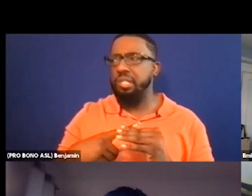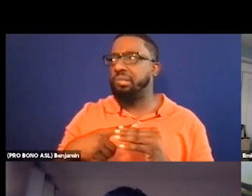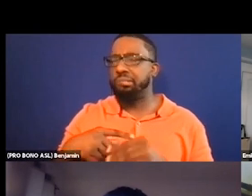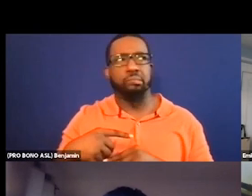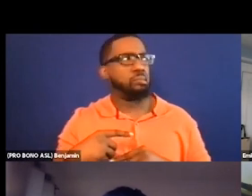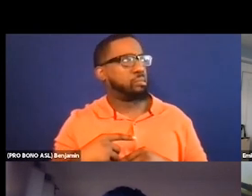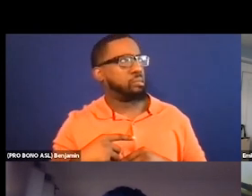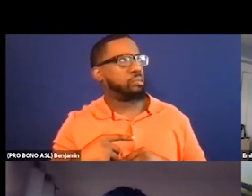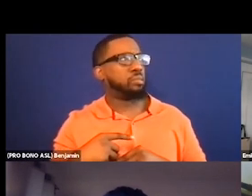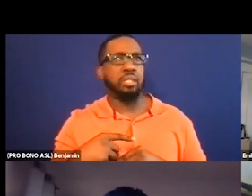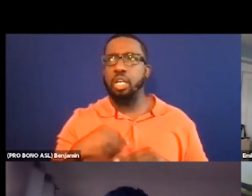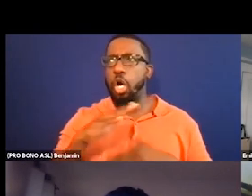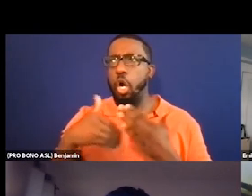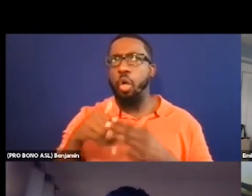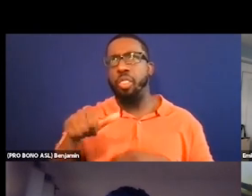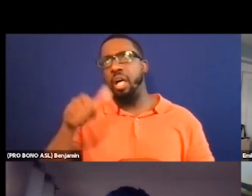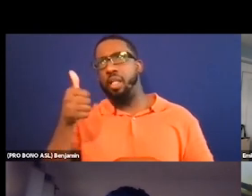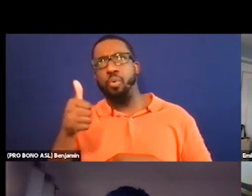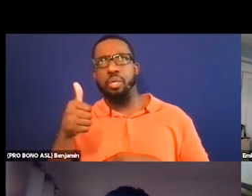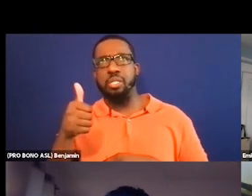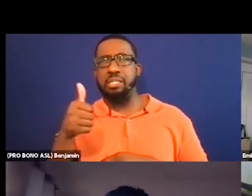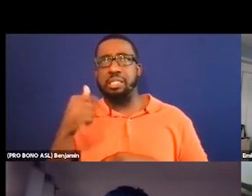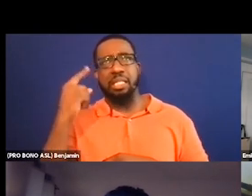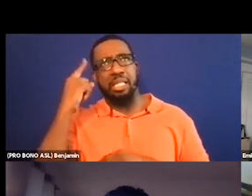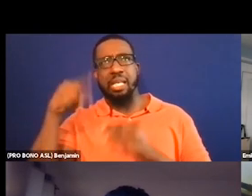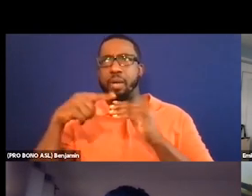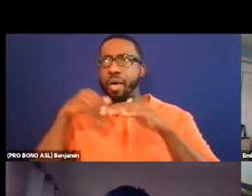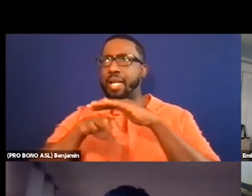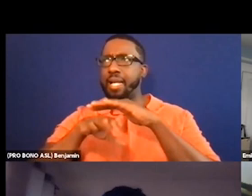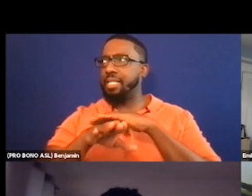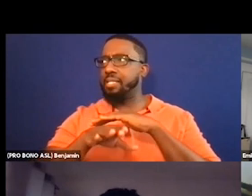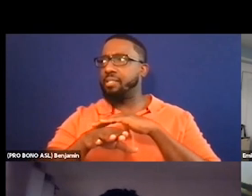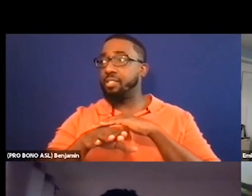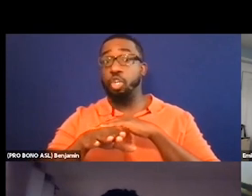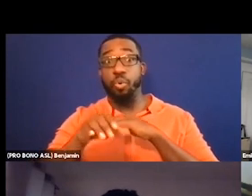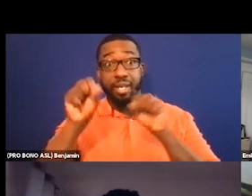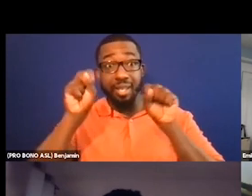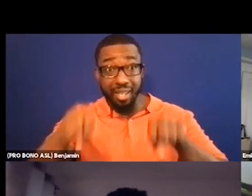organizations that they're funding to think about access. So it can be something new and enticing you can bring